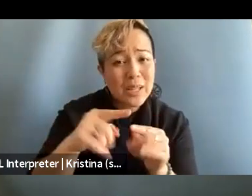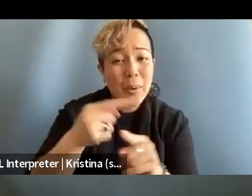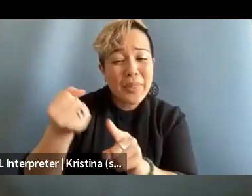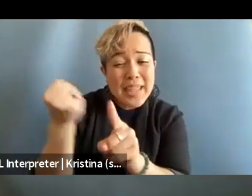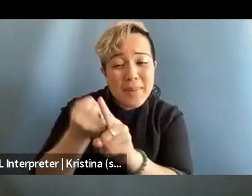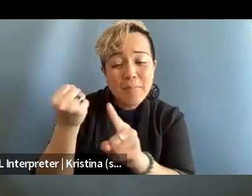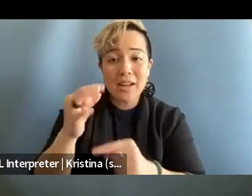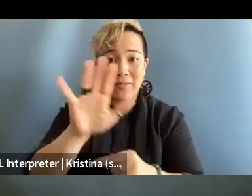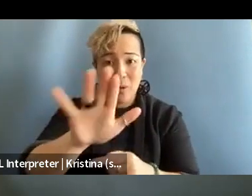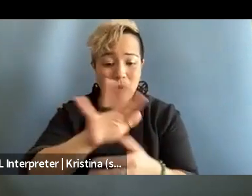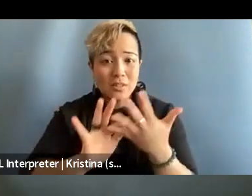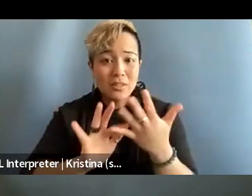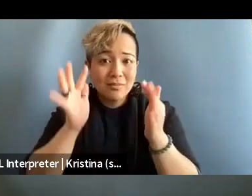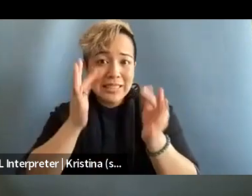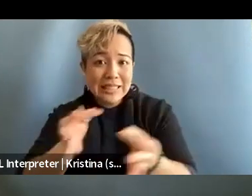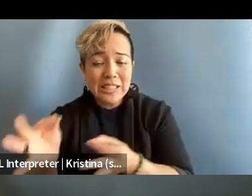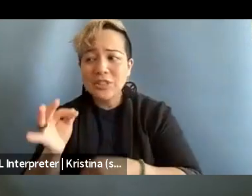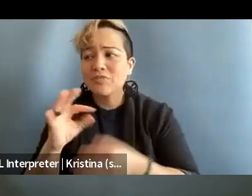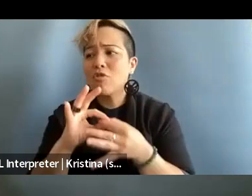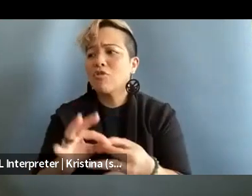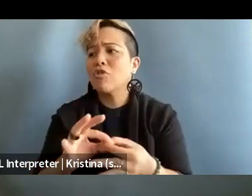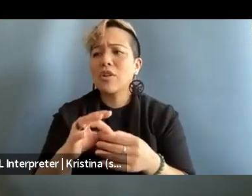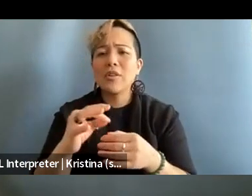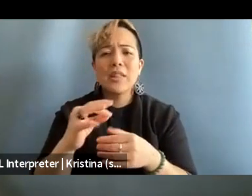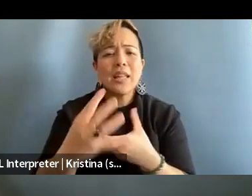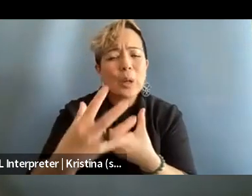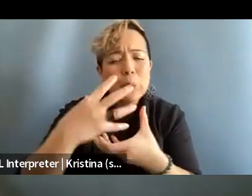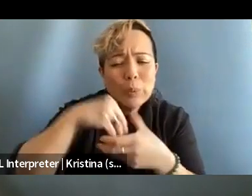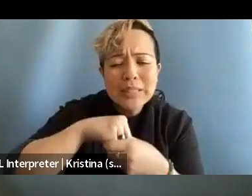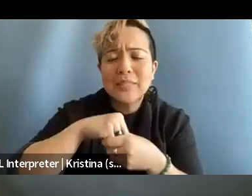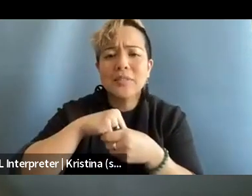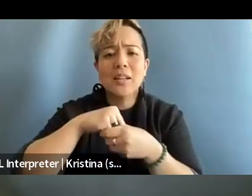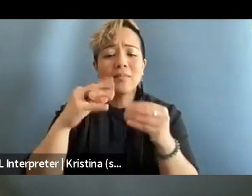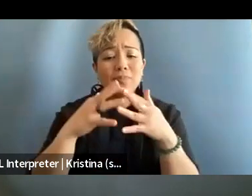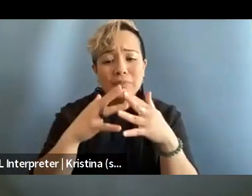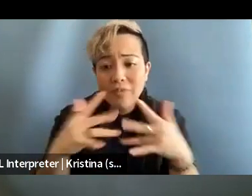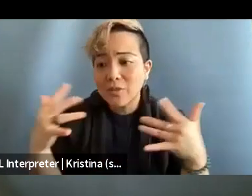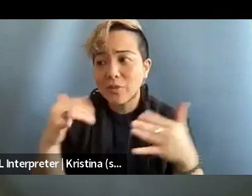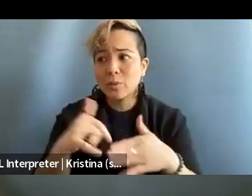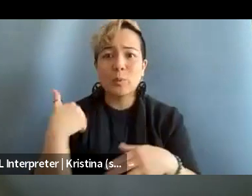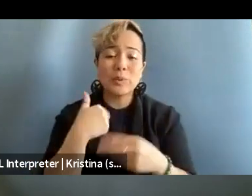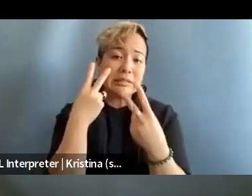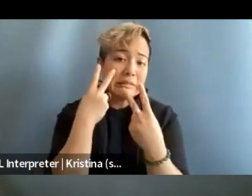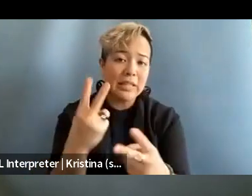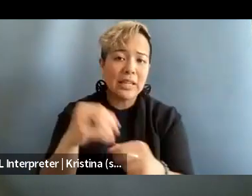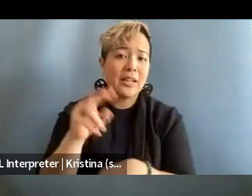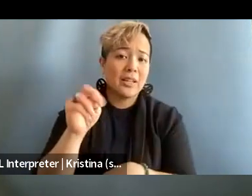those decisions on the inclusivity and diversity that we see in the news media